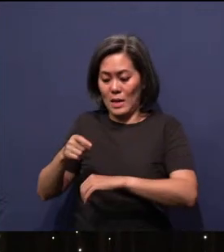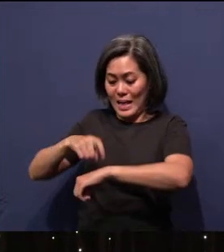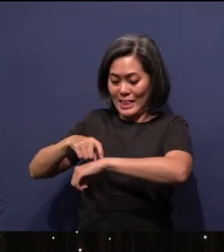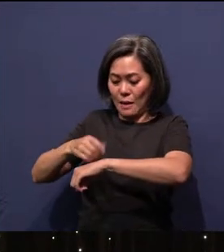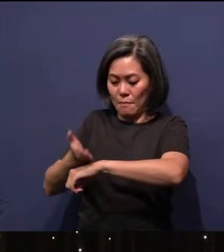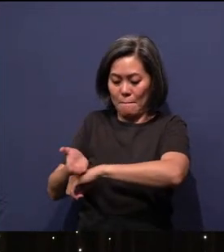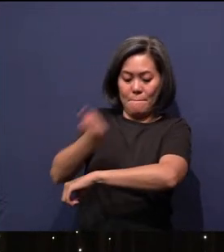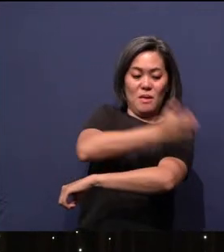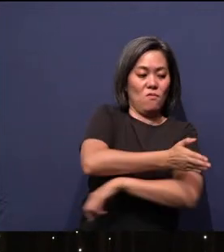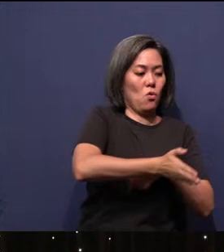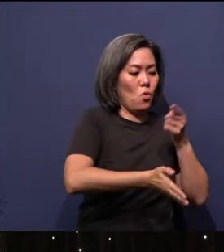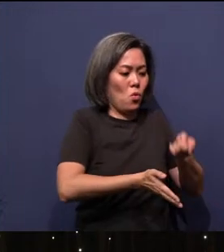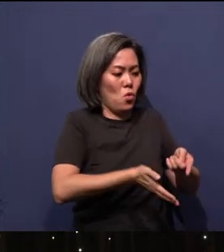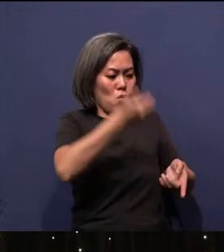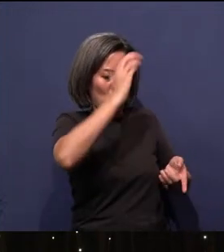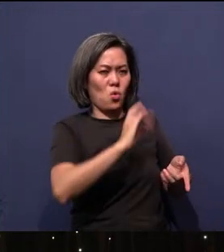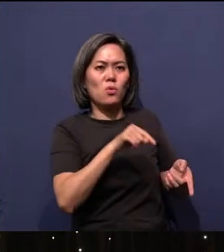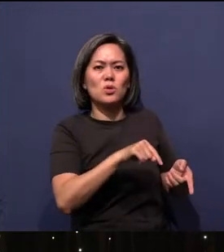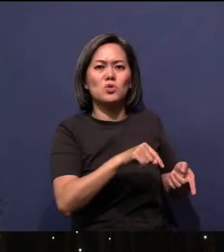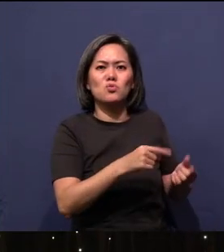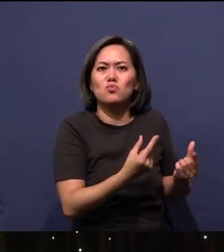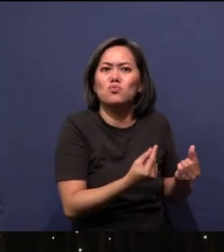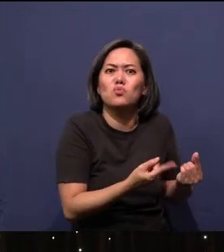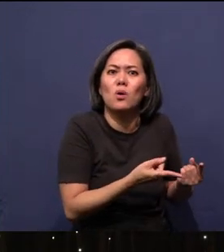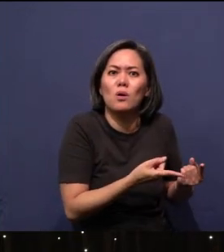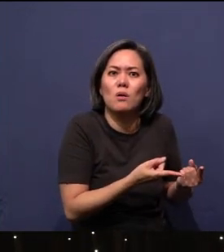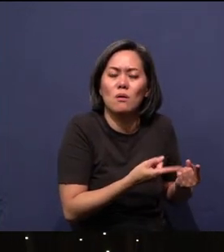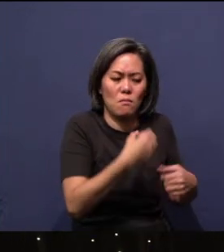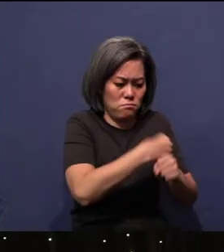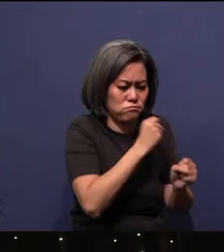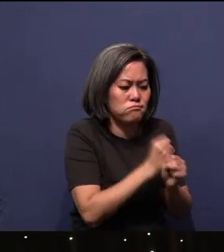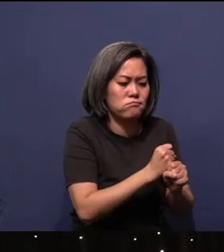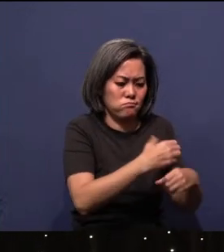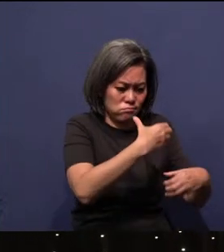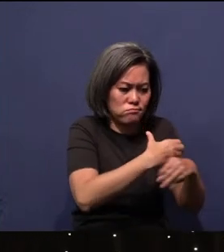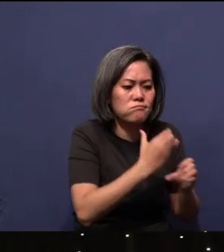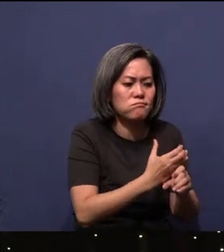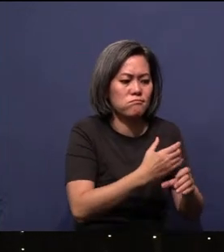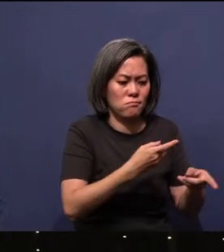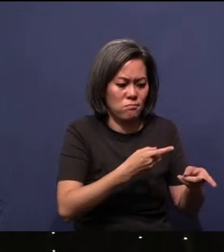And what did He do? He created, He made, He called to